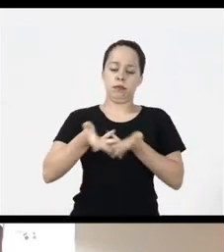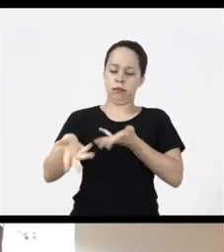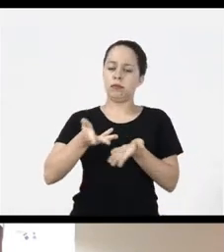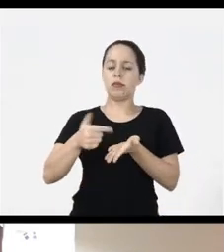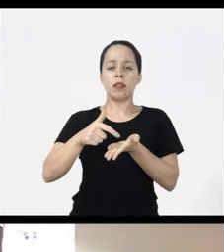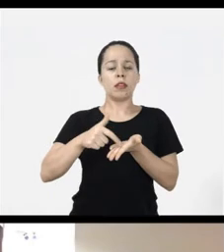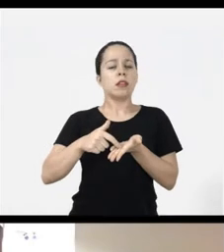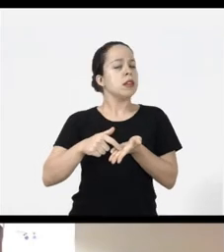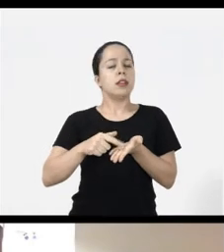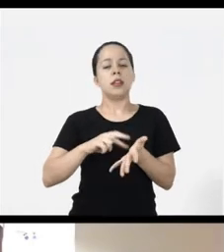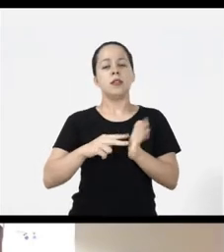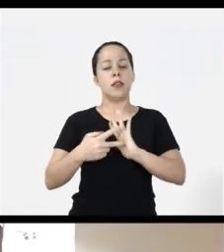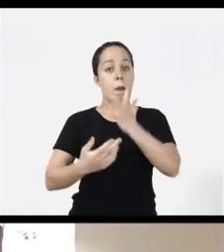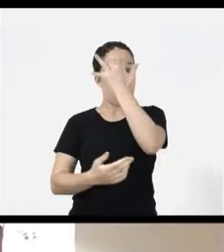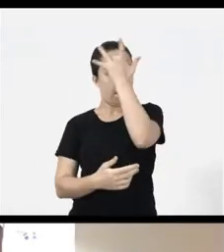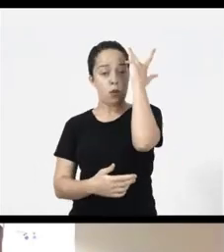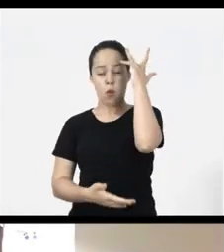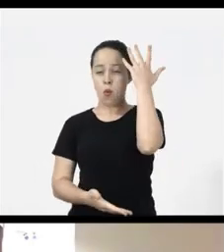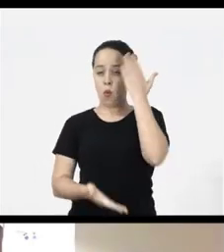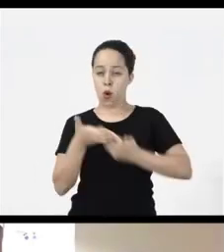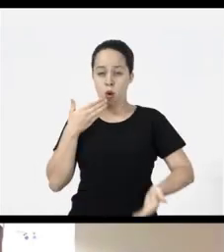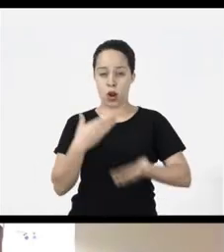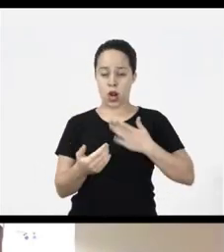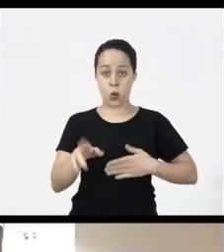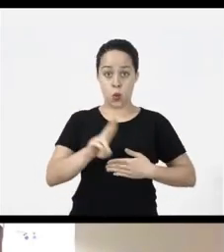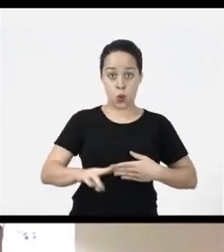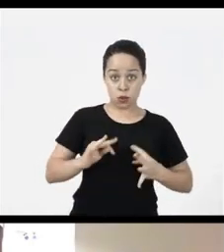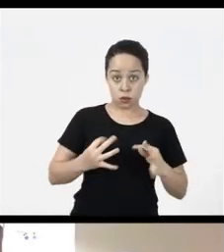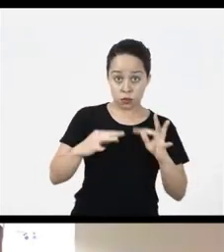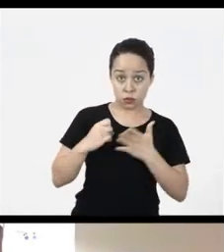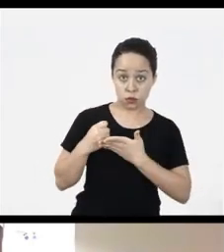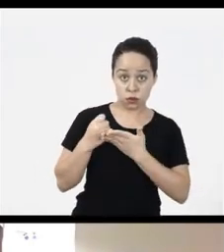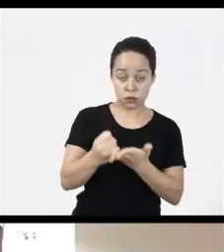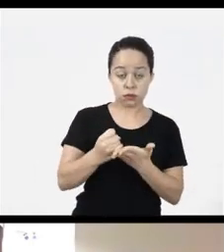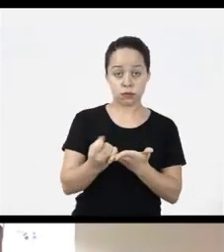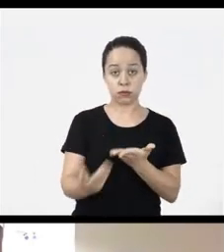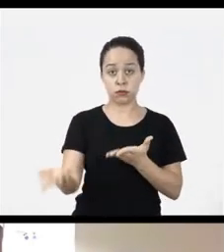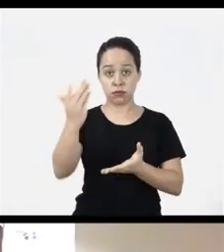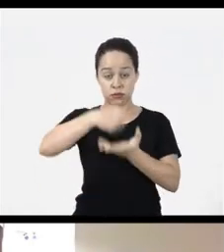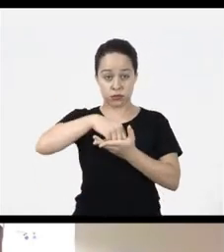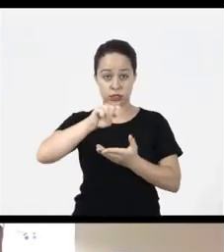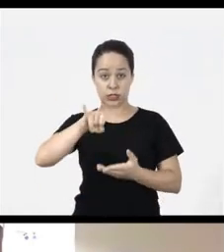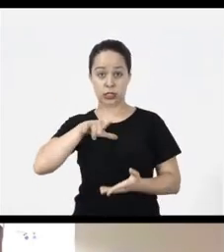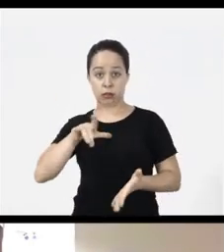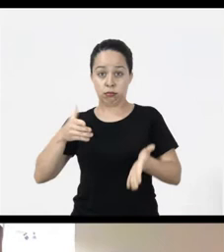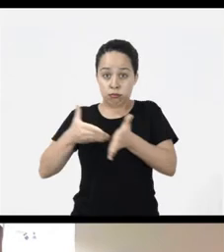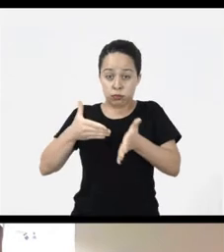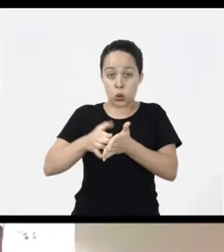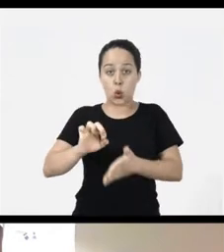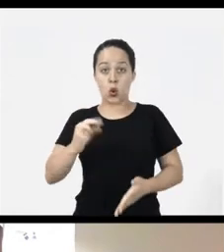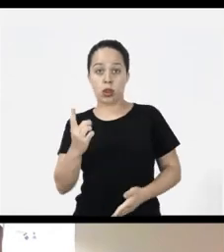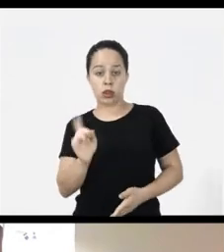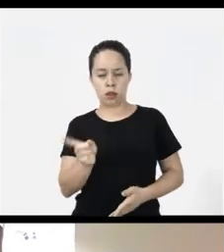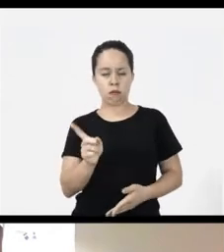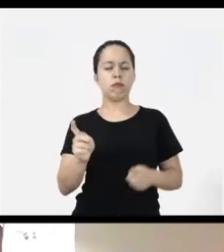interact with anyone using an assistive technology resource having limitations or not she